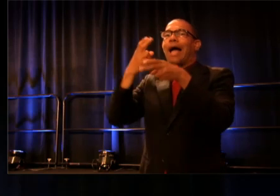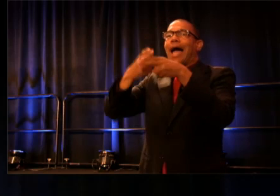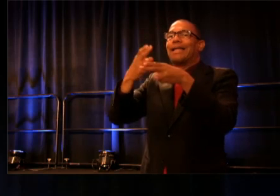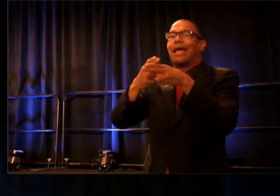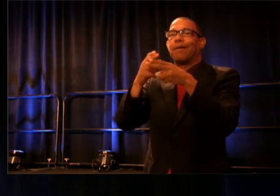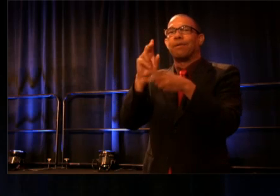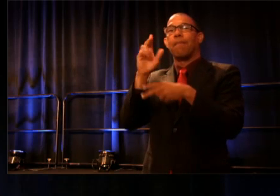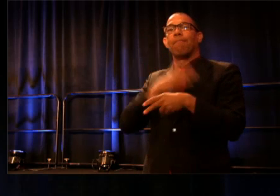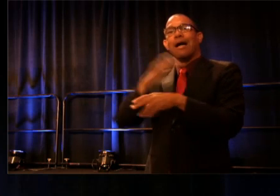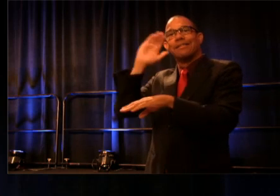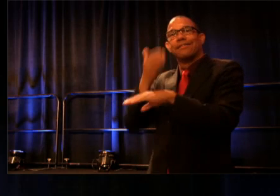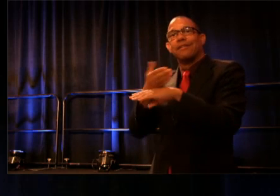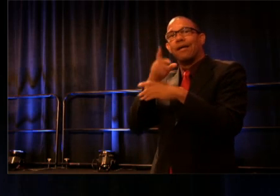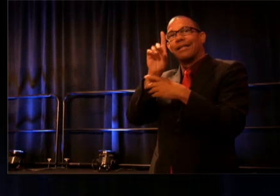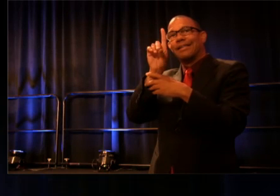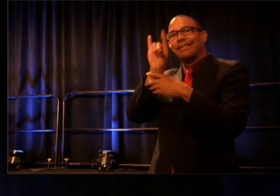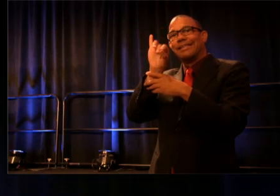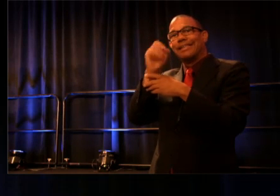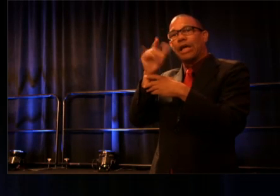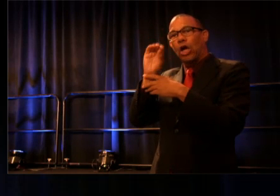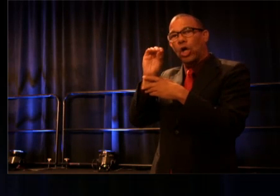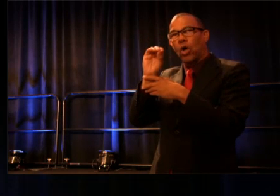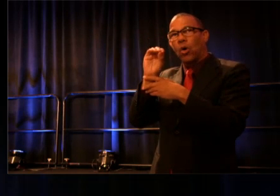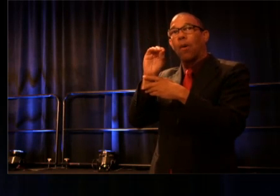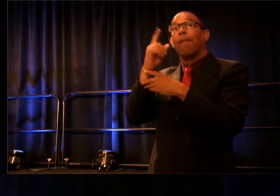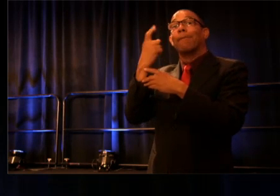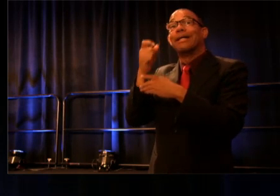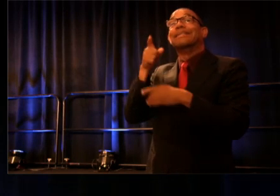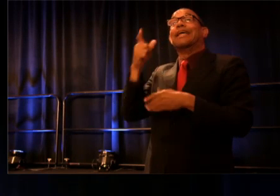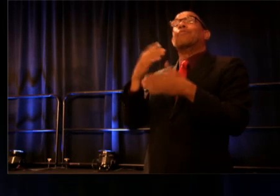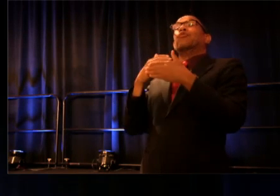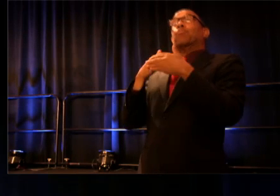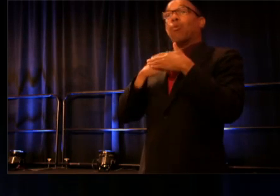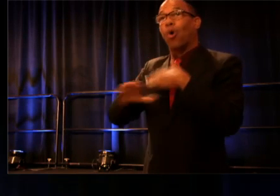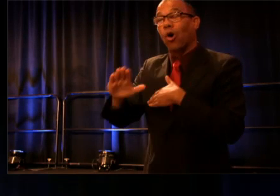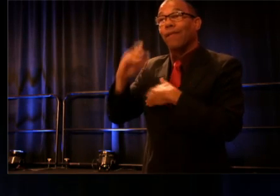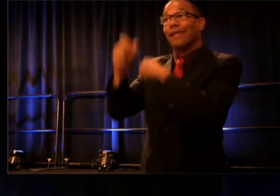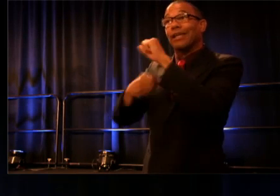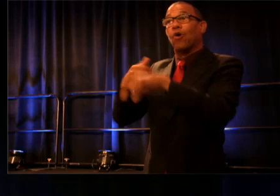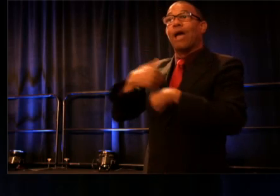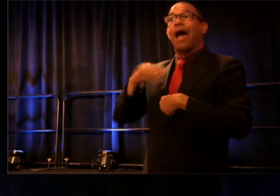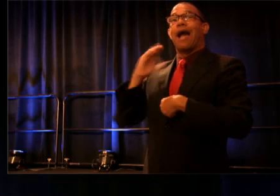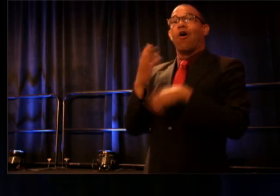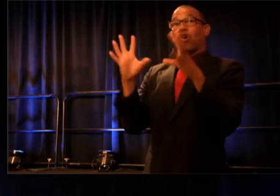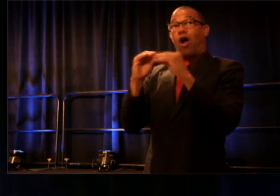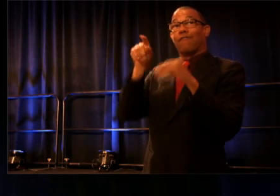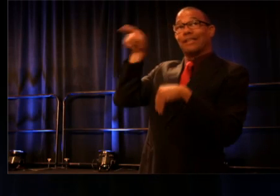because he was born the year of the conference in San Diego, and I just want to make very clear